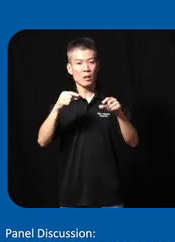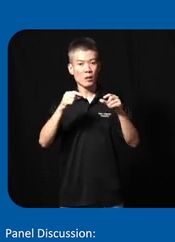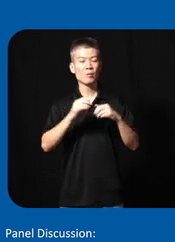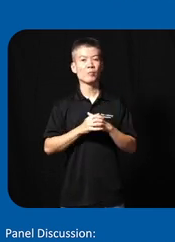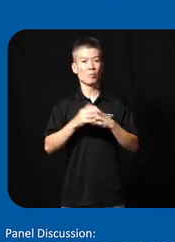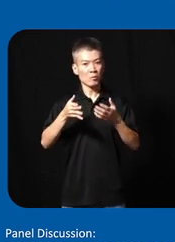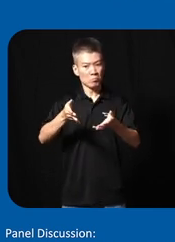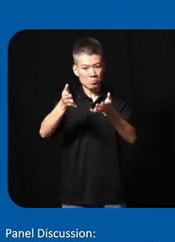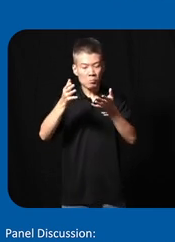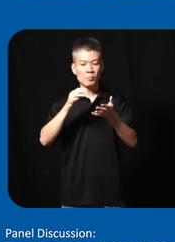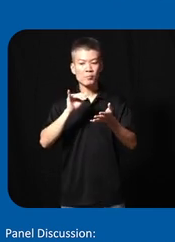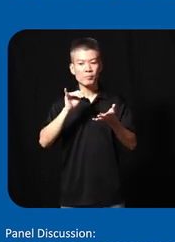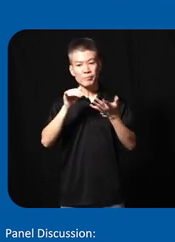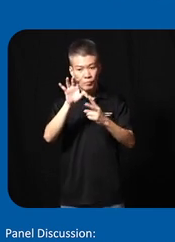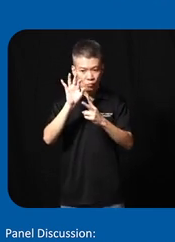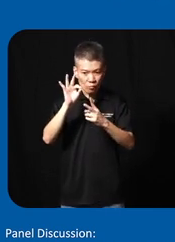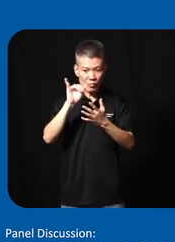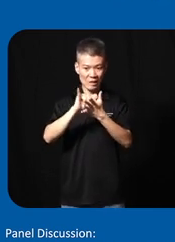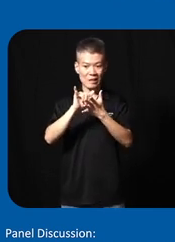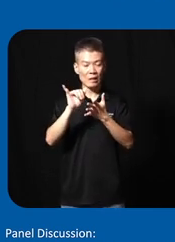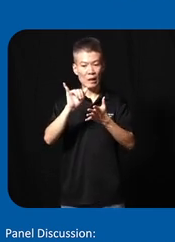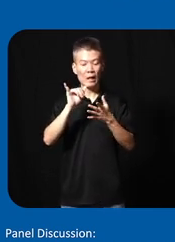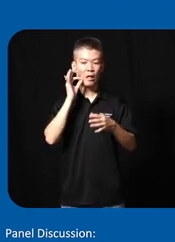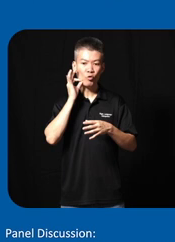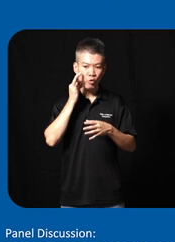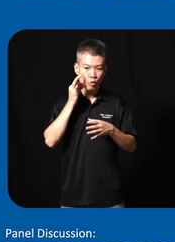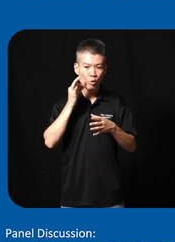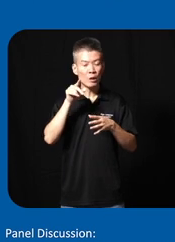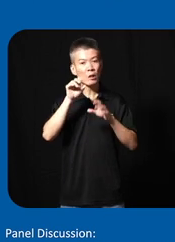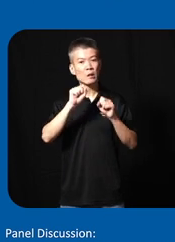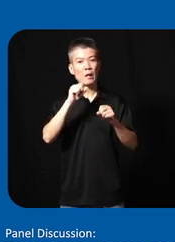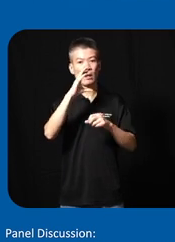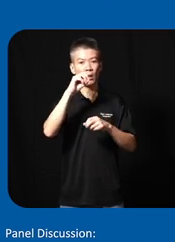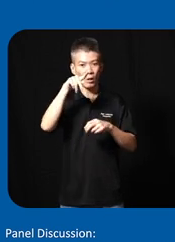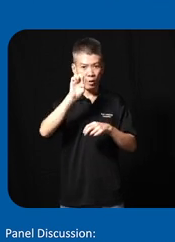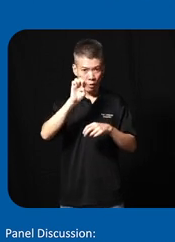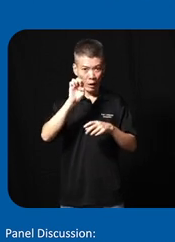letting them what call uh choose in this case fruits so that they can cook I'm telling the